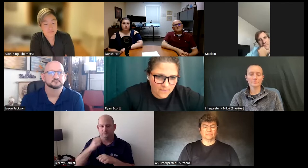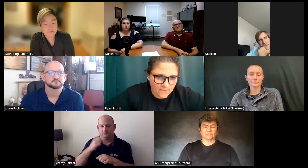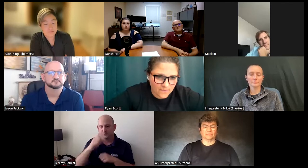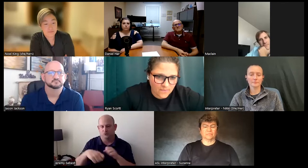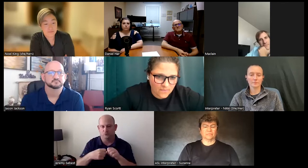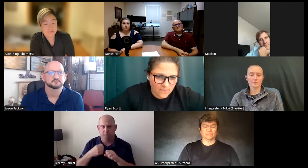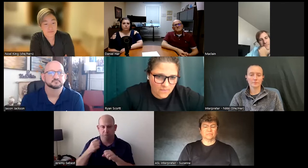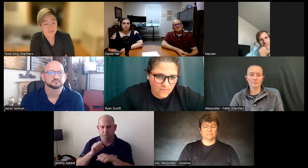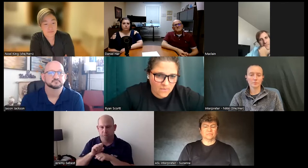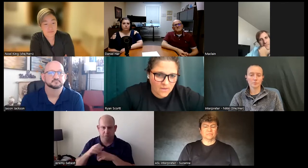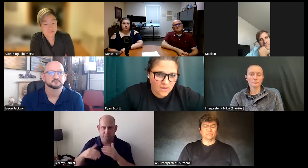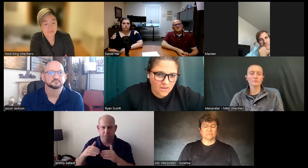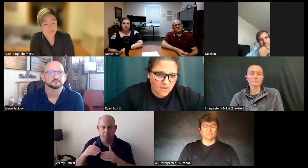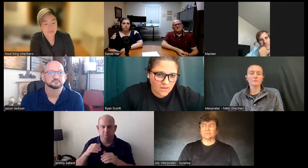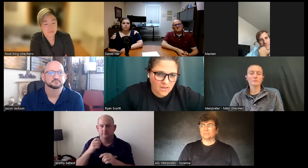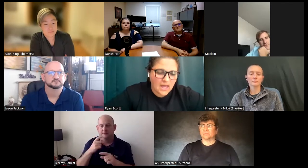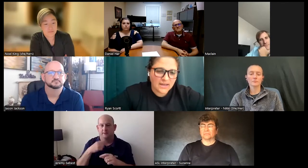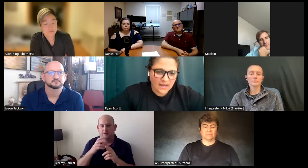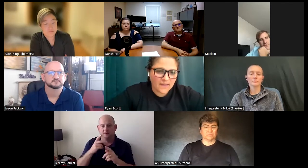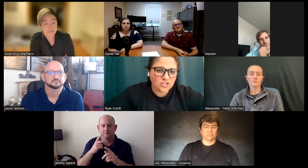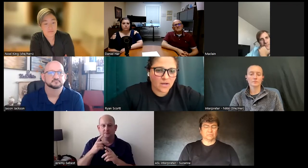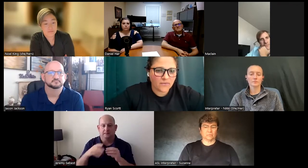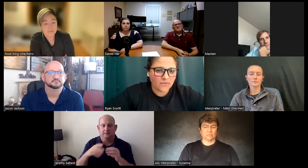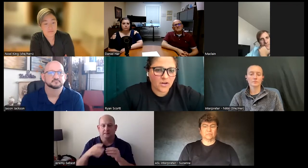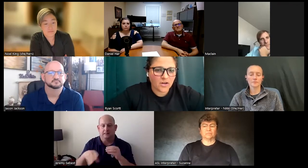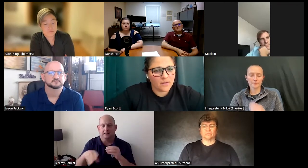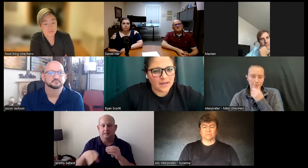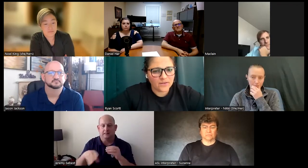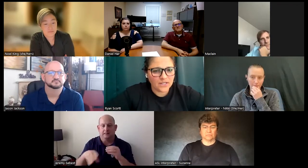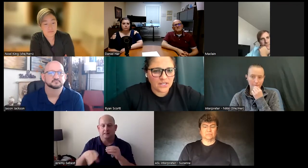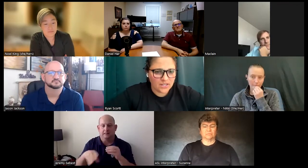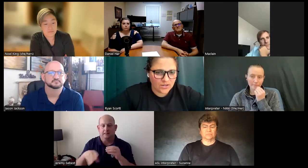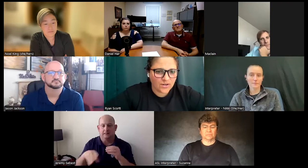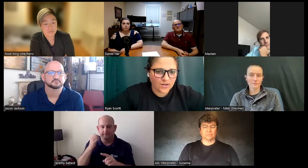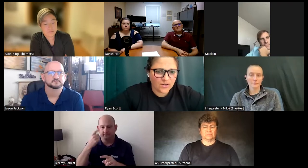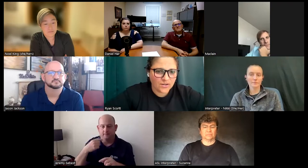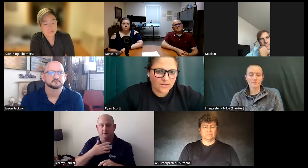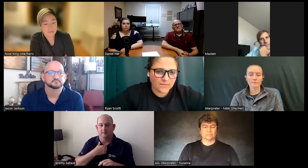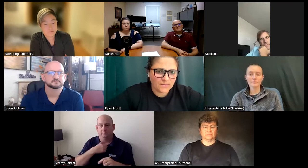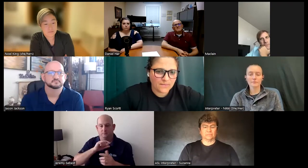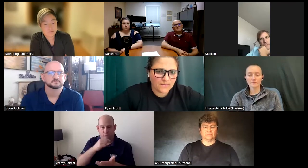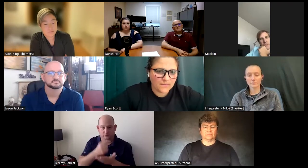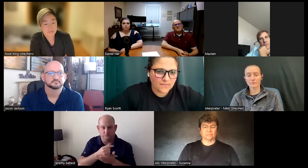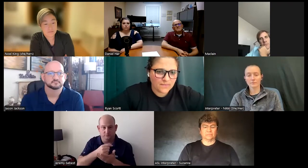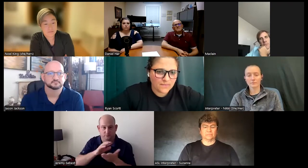okay and I had that job for about a year